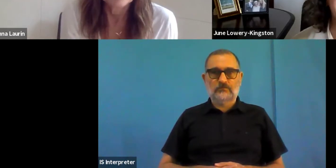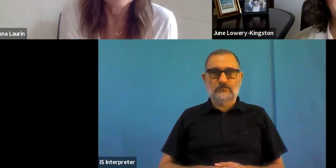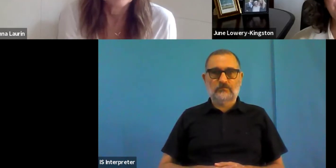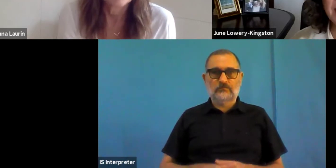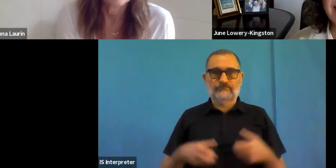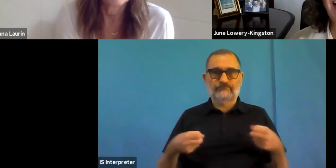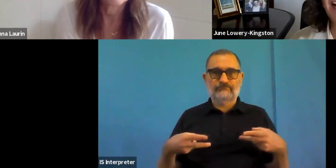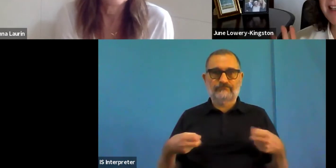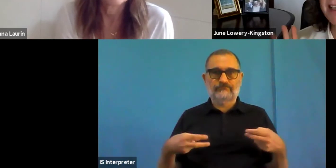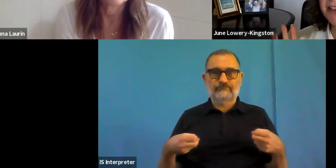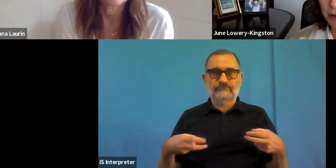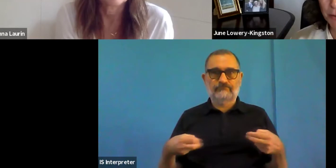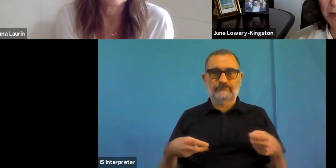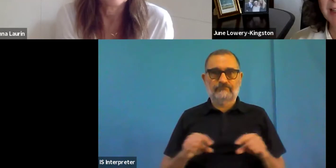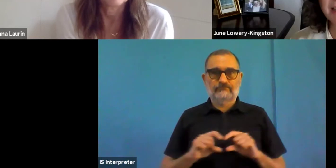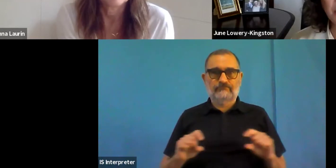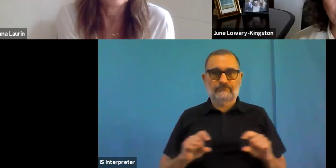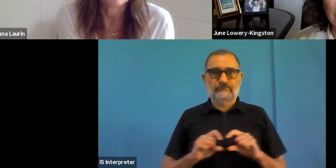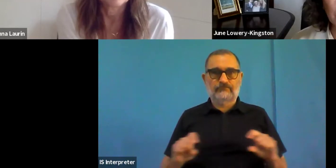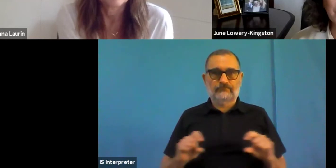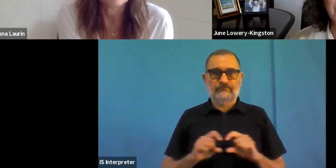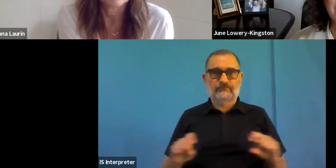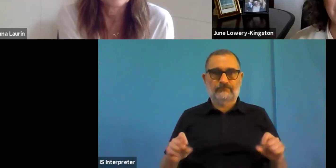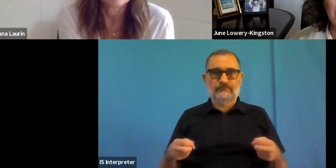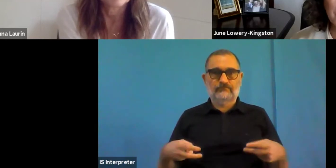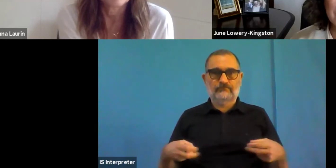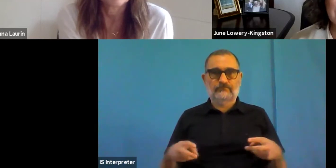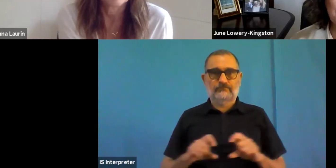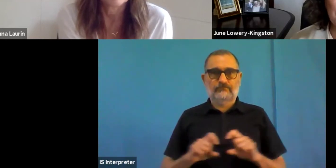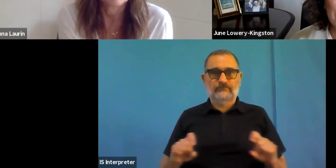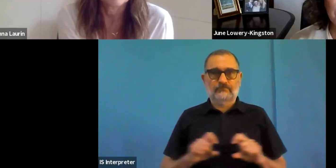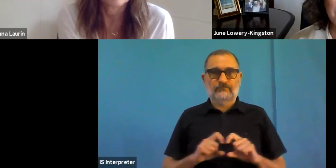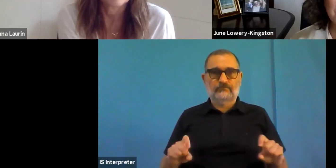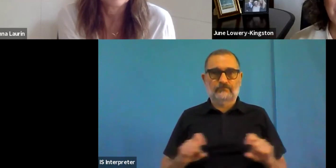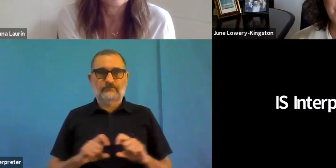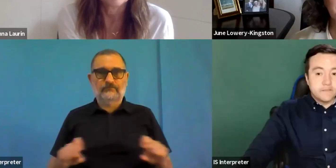and then really, I need you I need your help to help us get the public consultation that